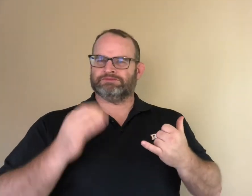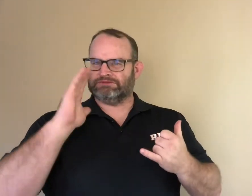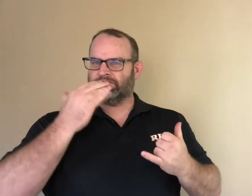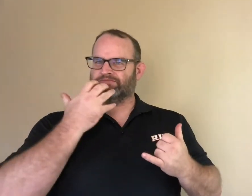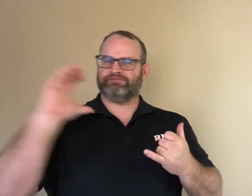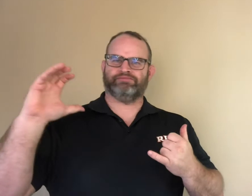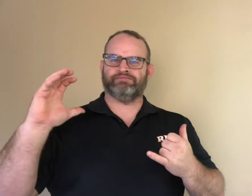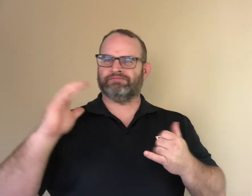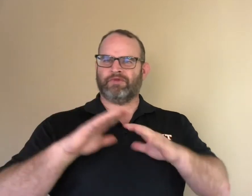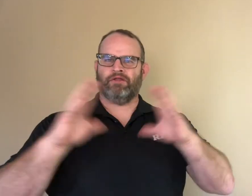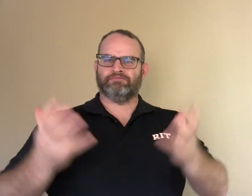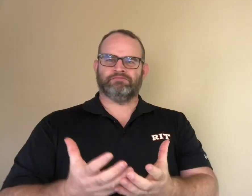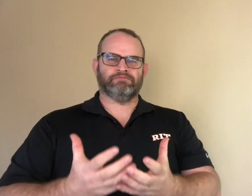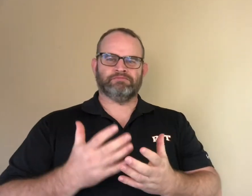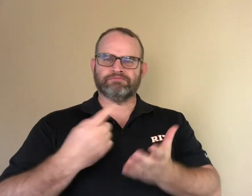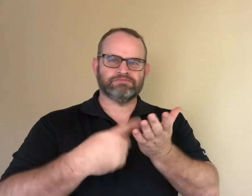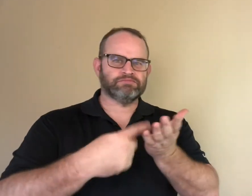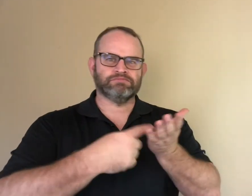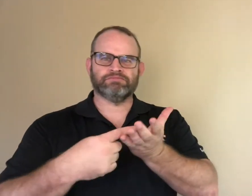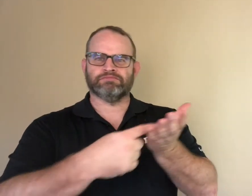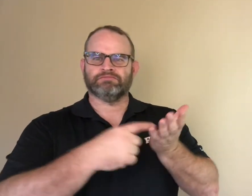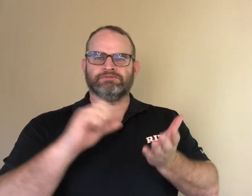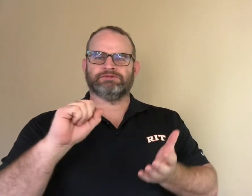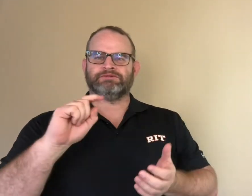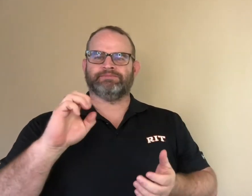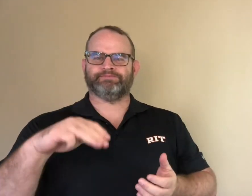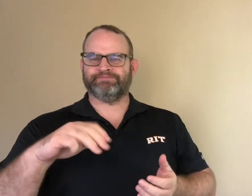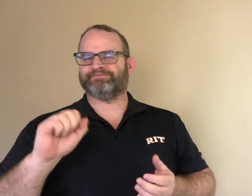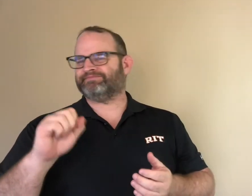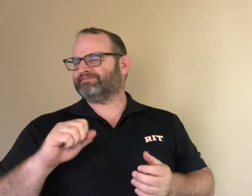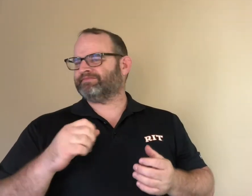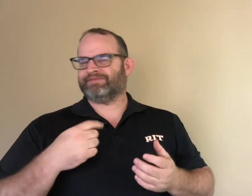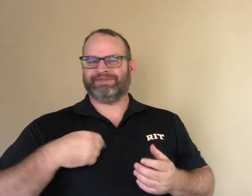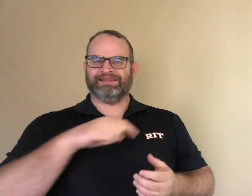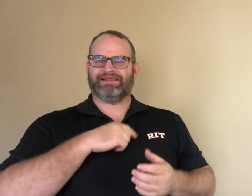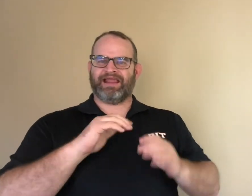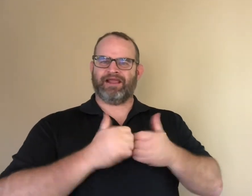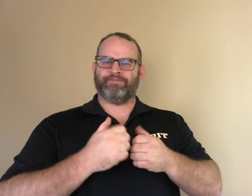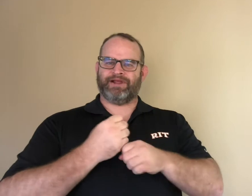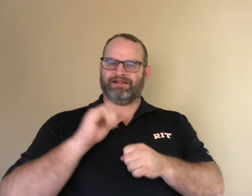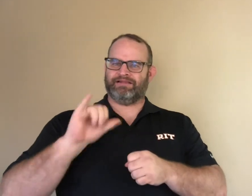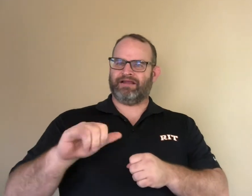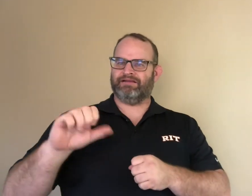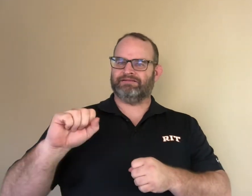STEM has become important in today's workplace.